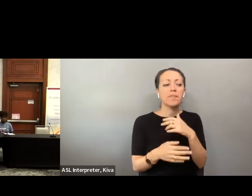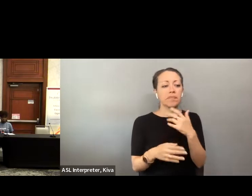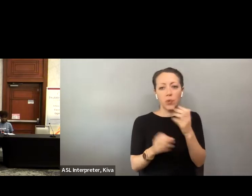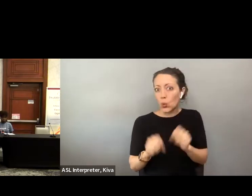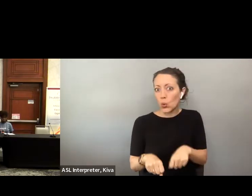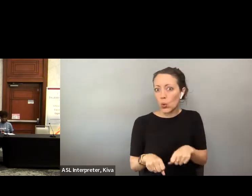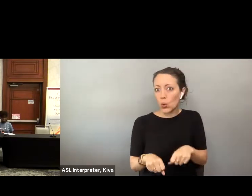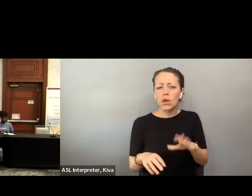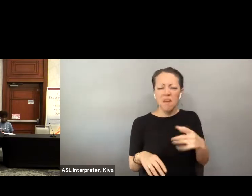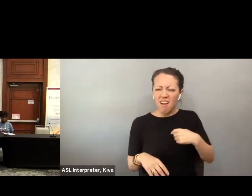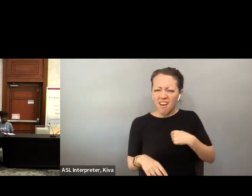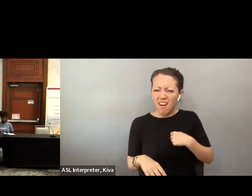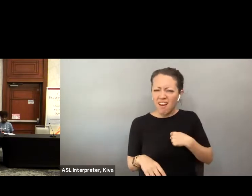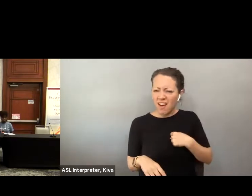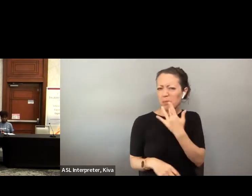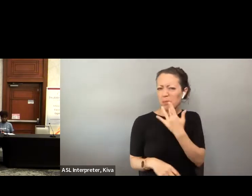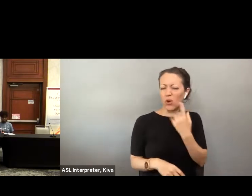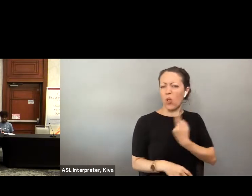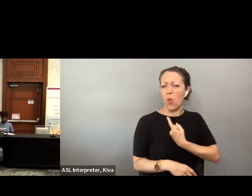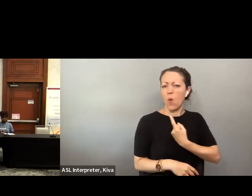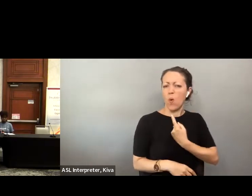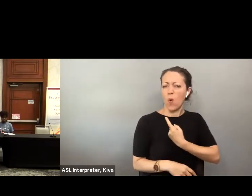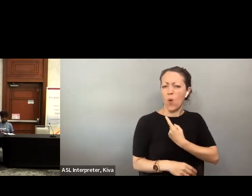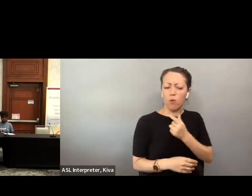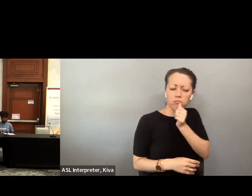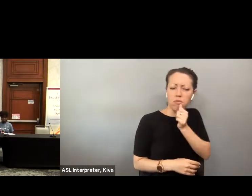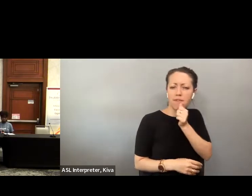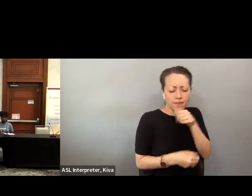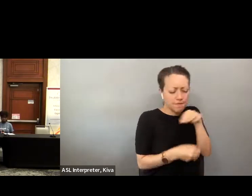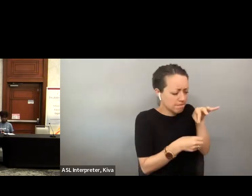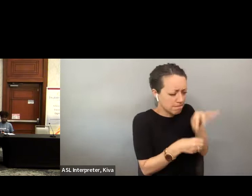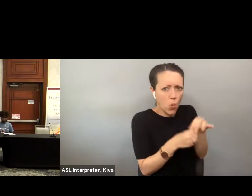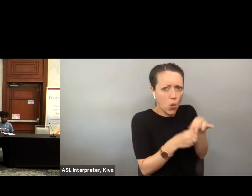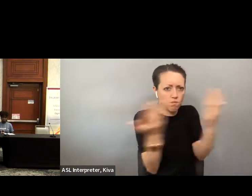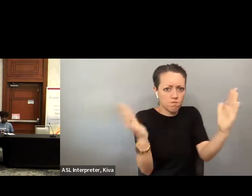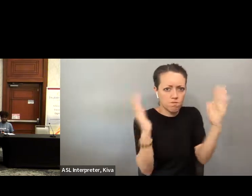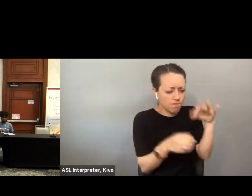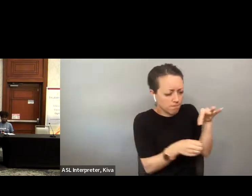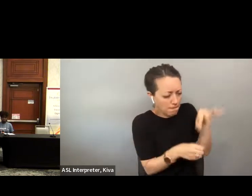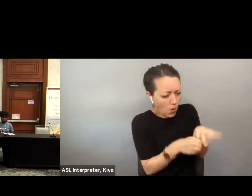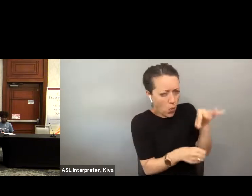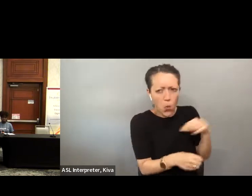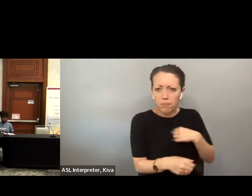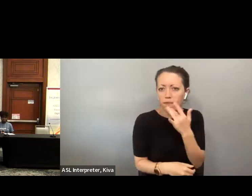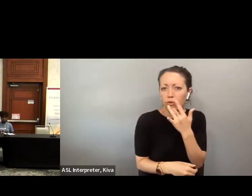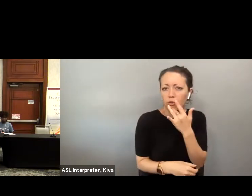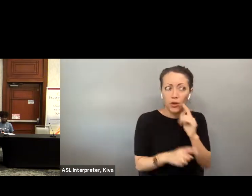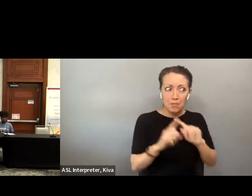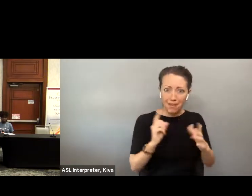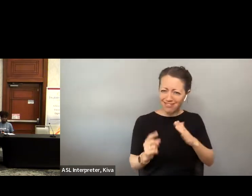they have a choice that if they do want someone to help them I personally don't and I want to them, I, personally don't. I wanna end up and privately vote like I have a right to do.